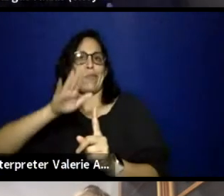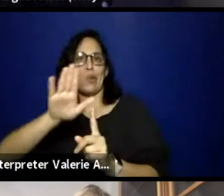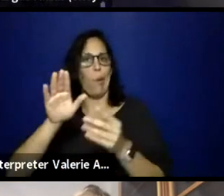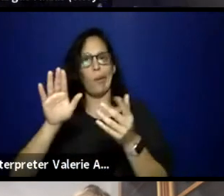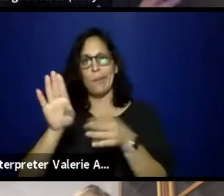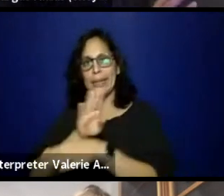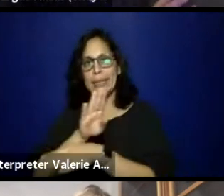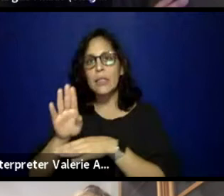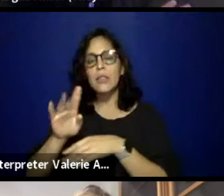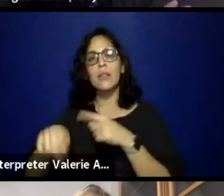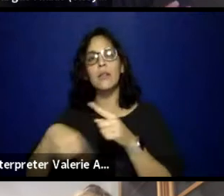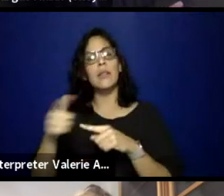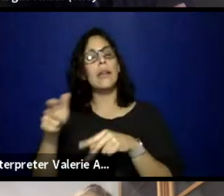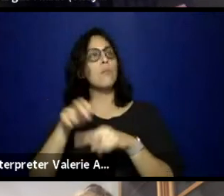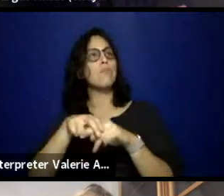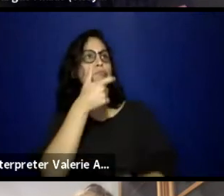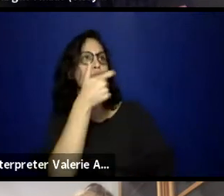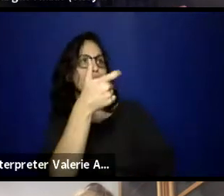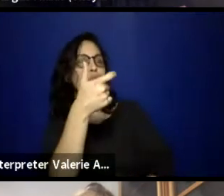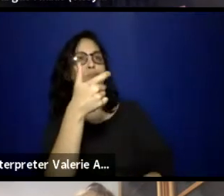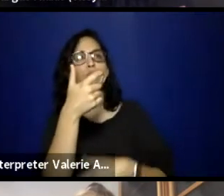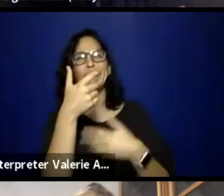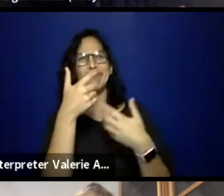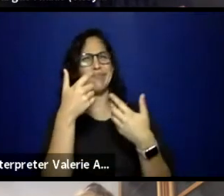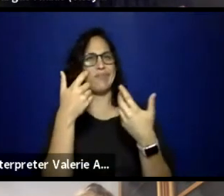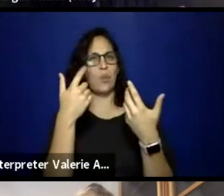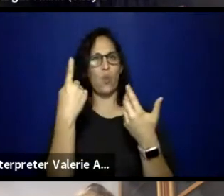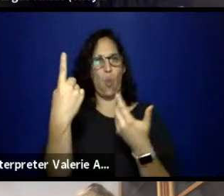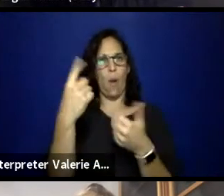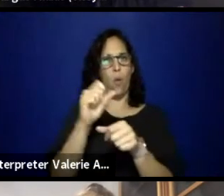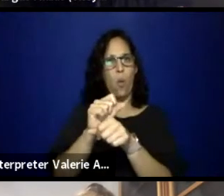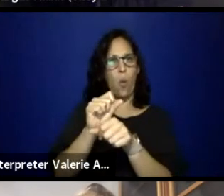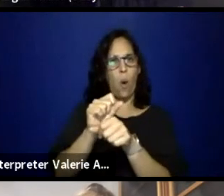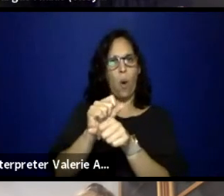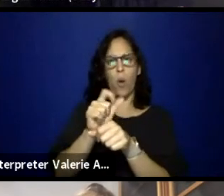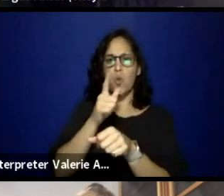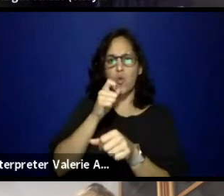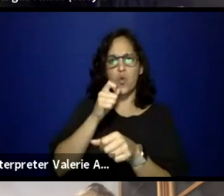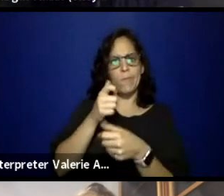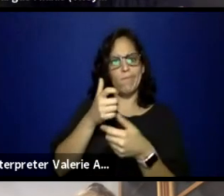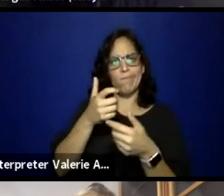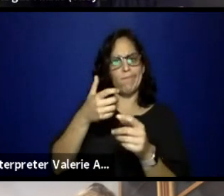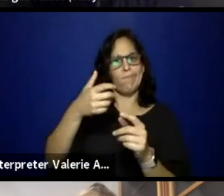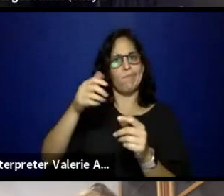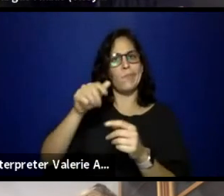to works by QT BIPOC artists, maybe it's worth alienating that base,